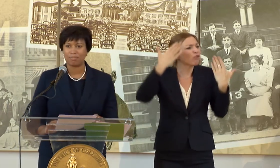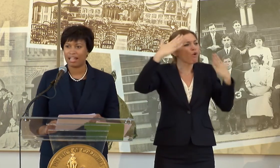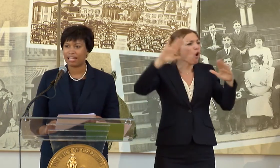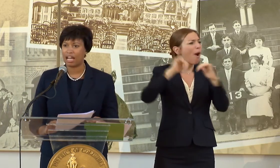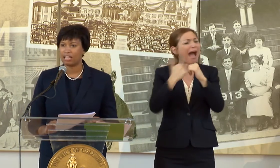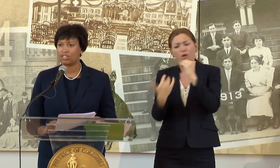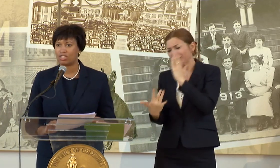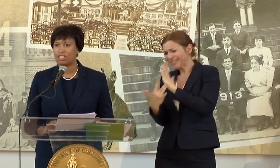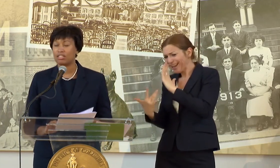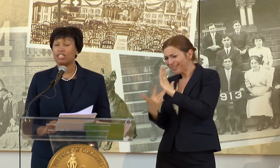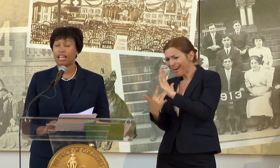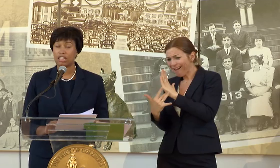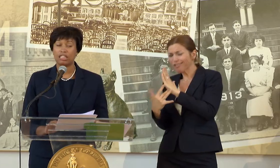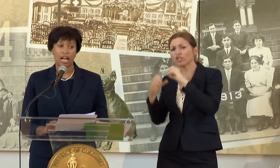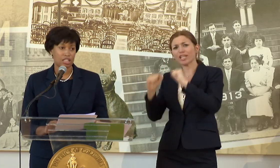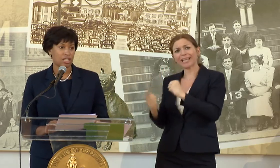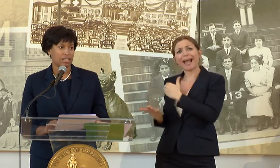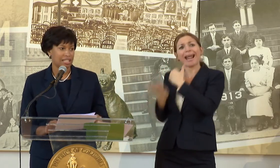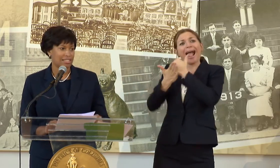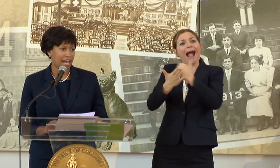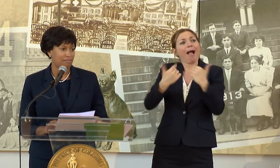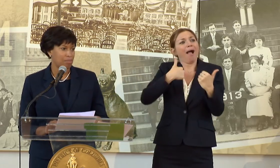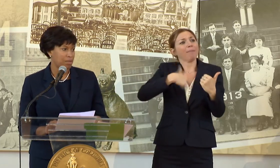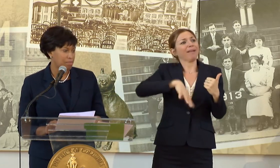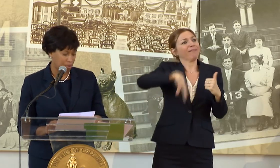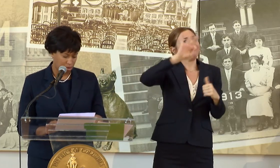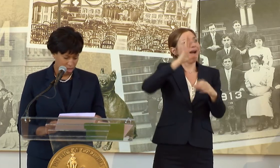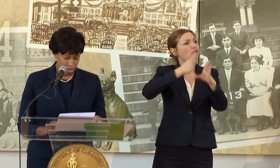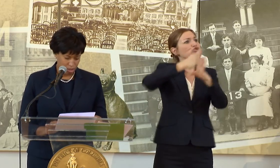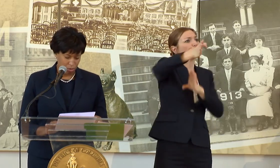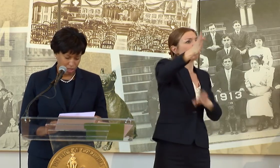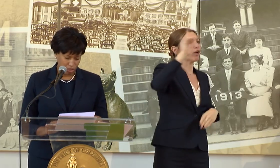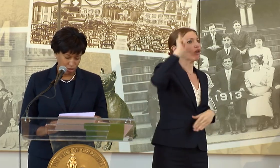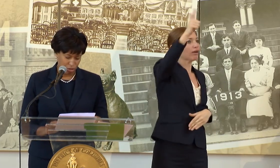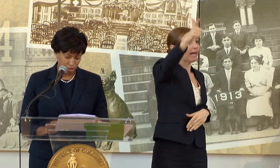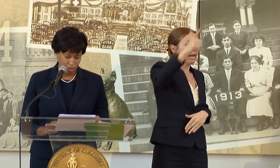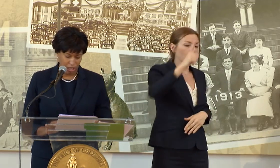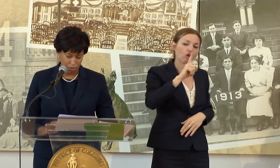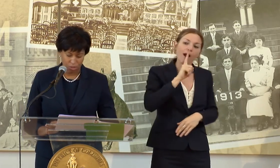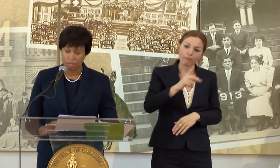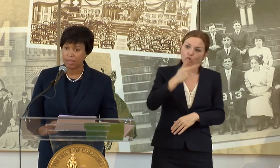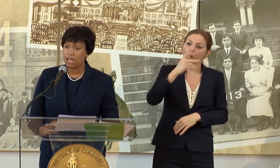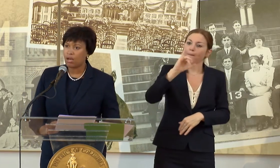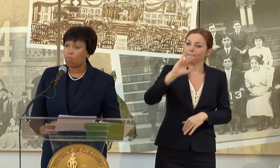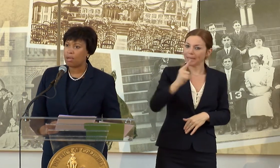TECHNOLOGY -- TECHNOLOGY SAVVY PEOPLE TO WORK AT YOUR STUDIOS.